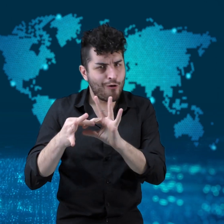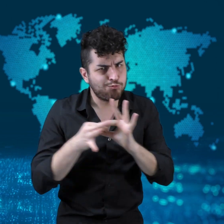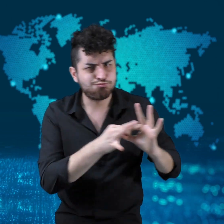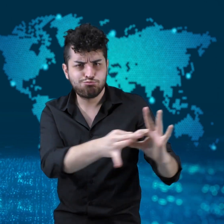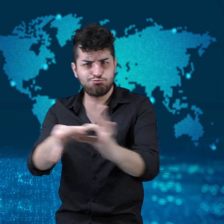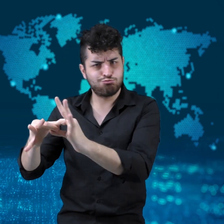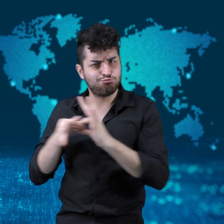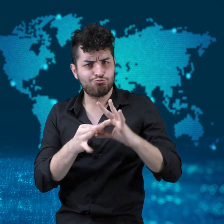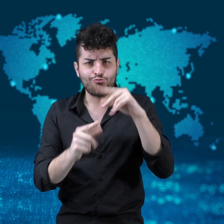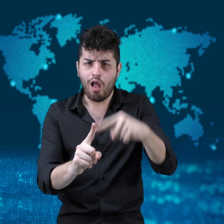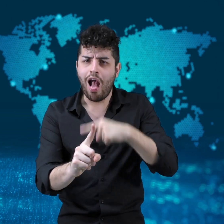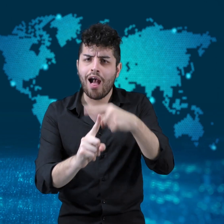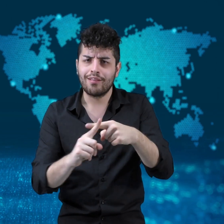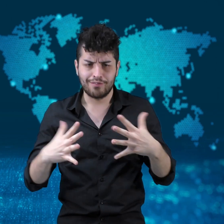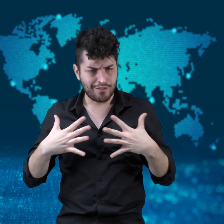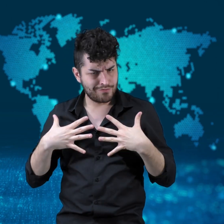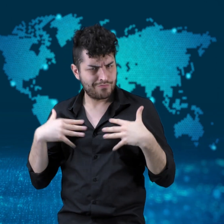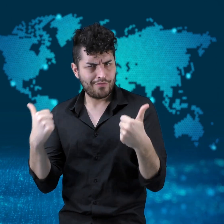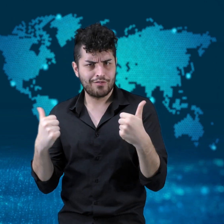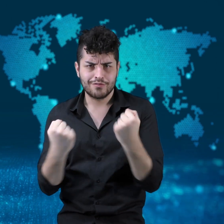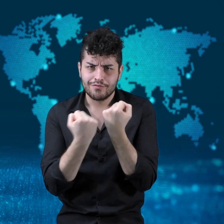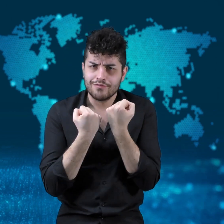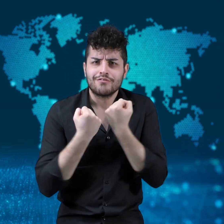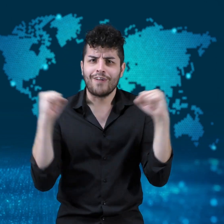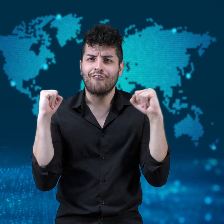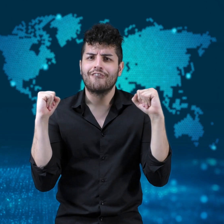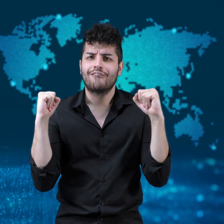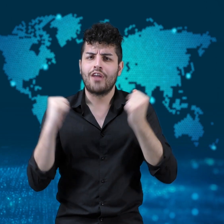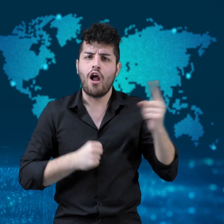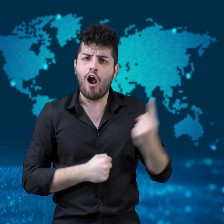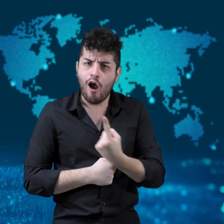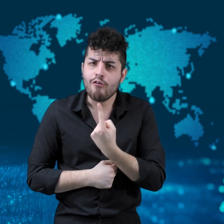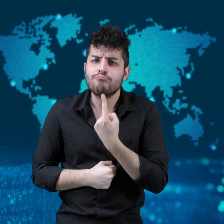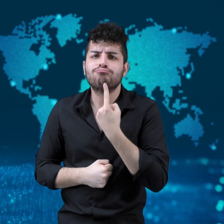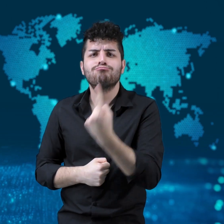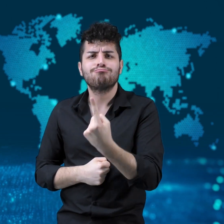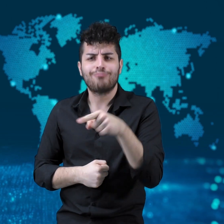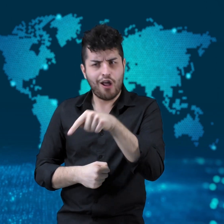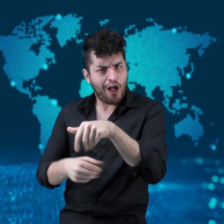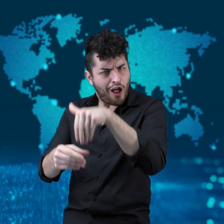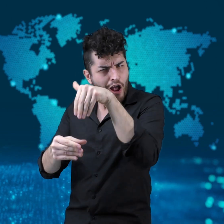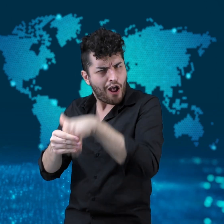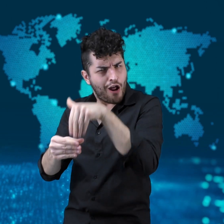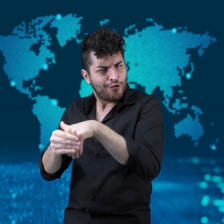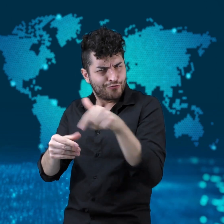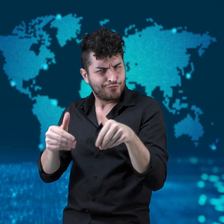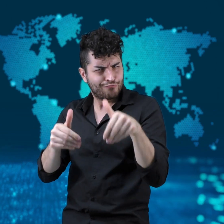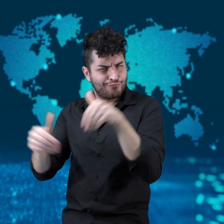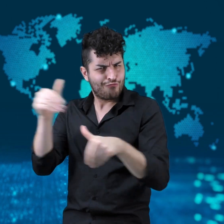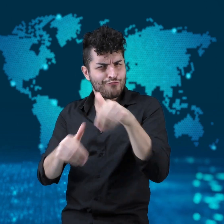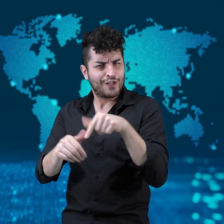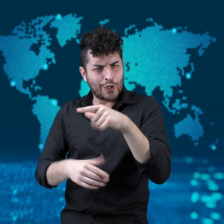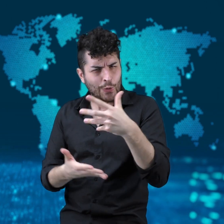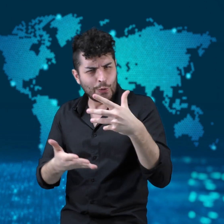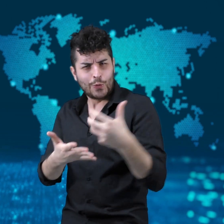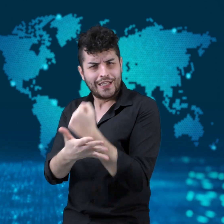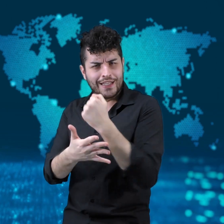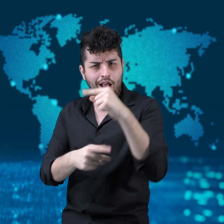He emphasized that he won the popular vote and the electoral